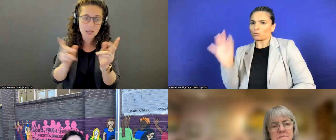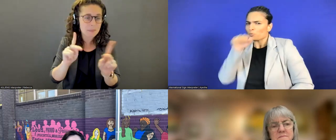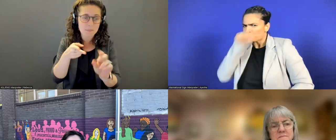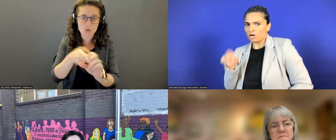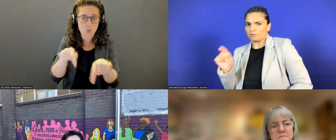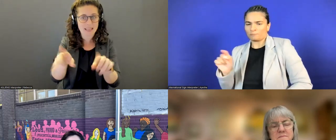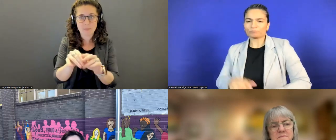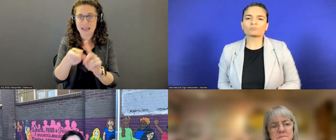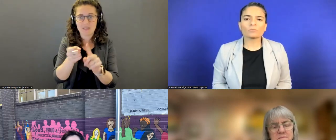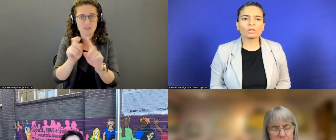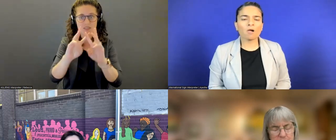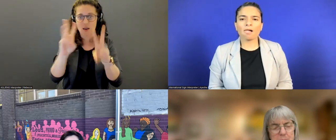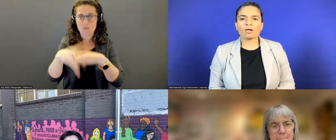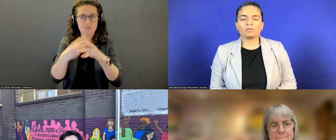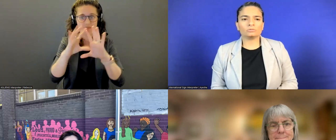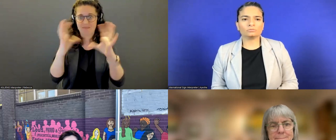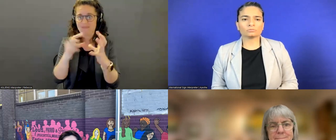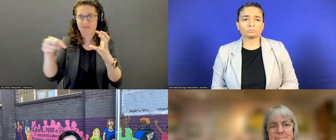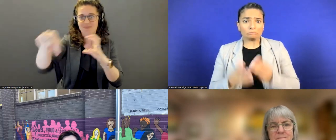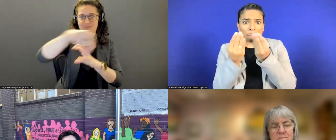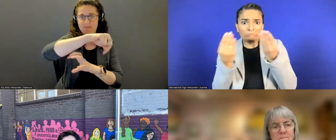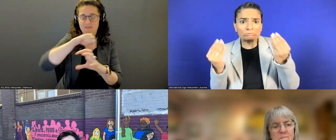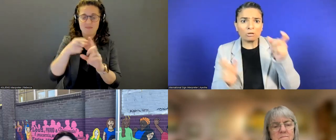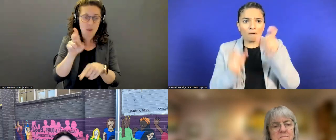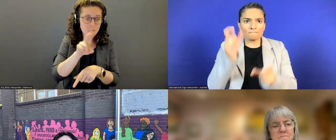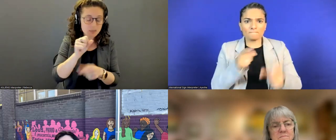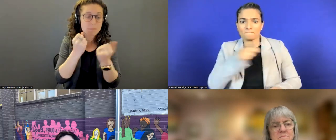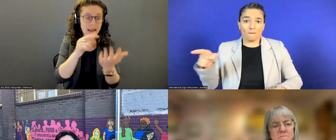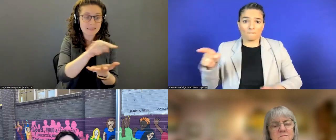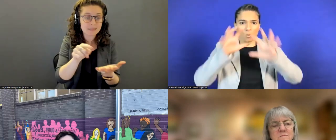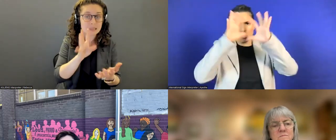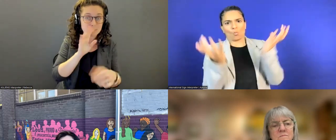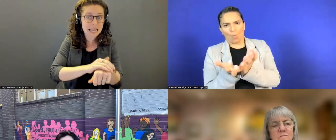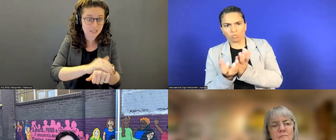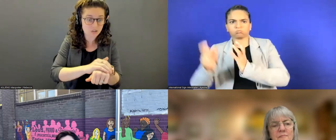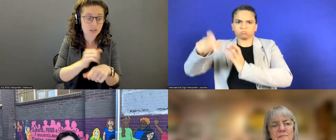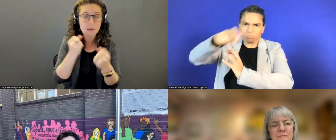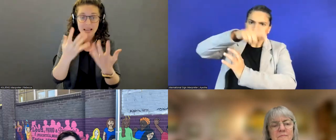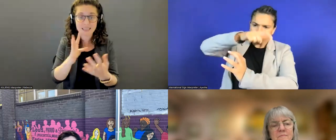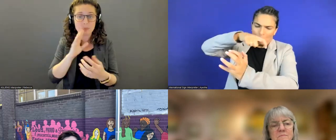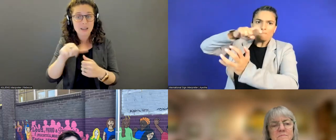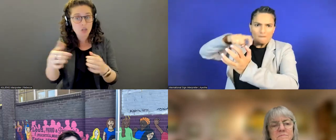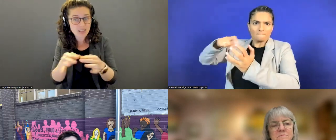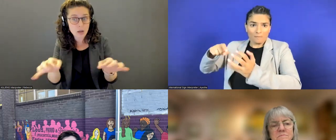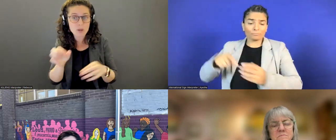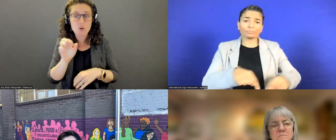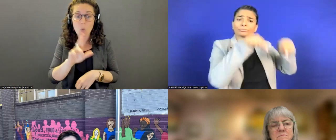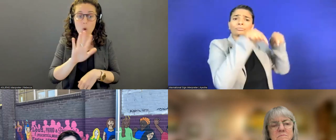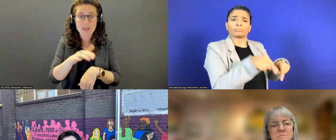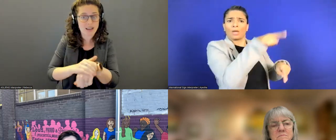In the U.S. and many of them speak English. Many speak other languages or don't speak English as a first language.